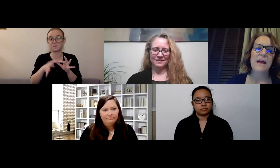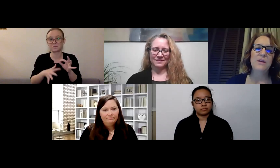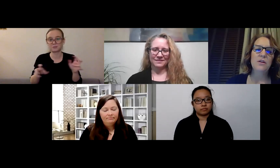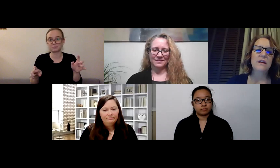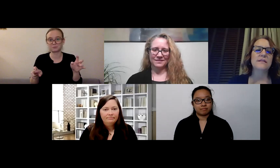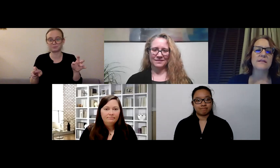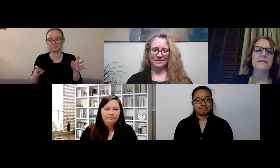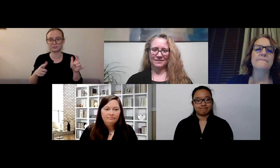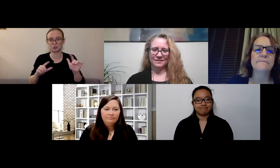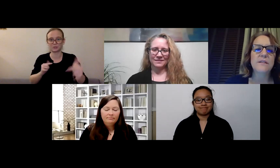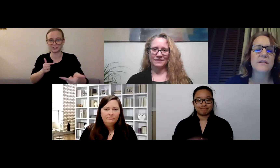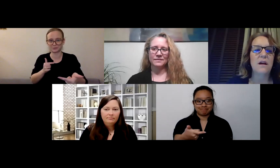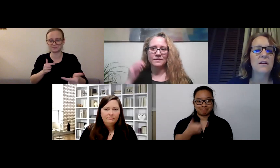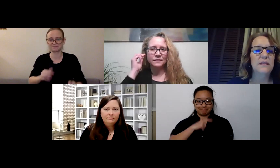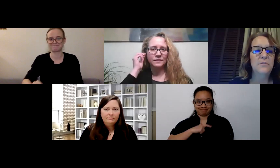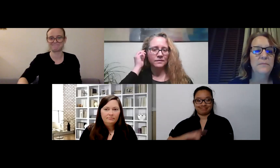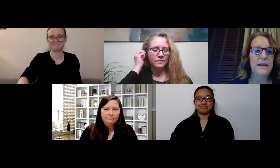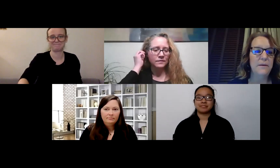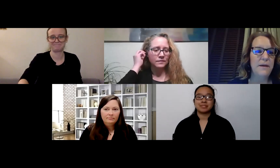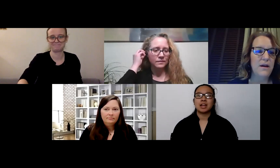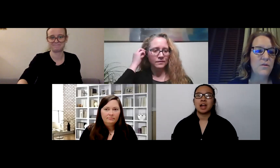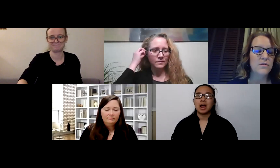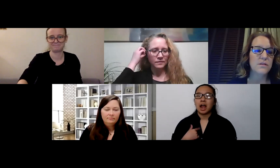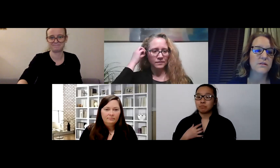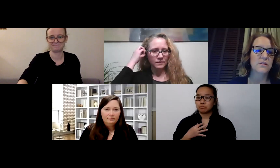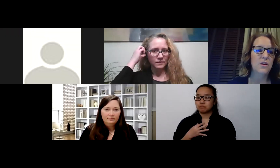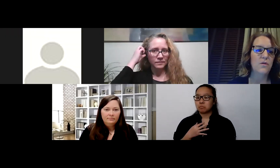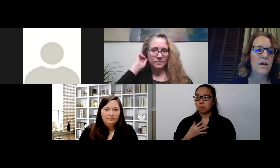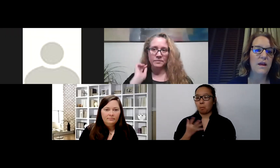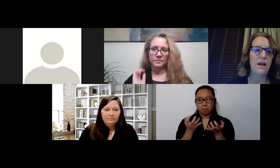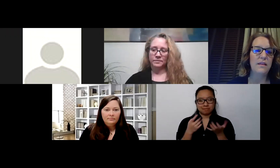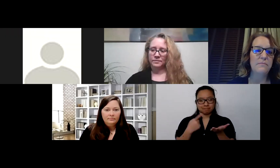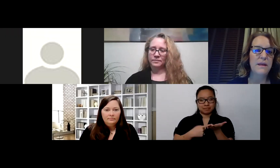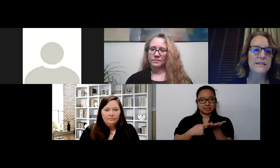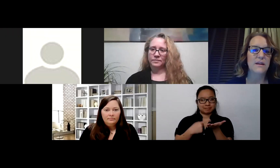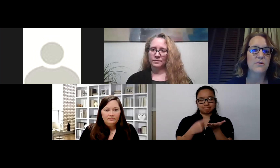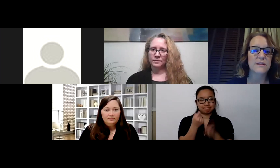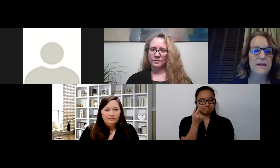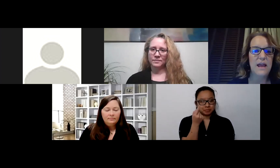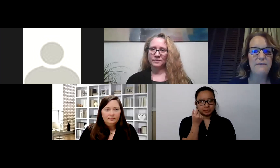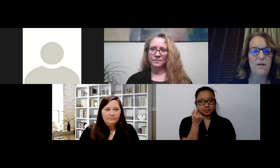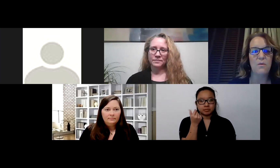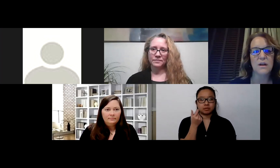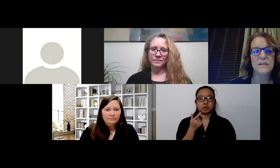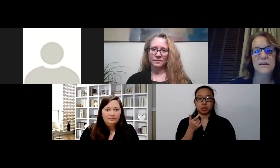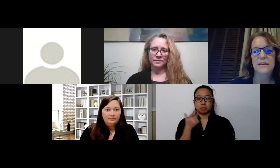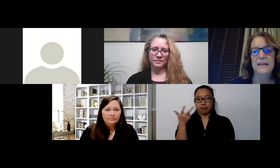I'm curious to talk a little bit about... Betsy and Crystal and I have all worked